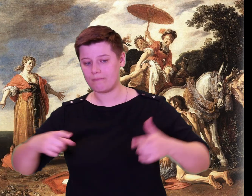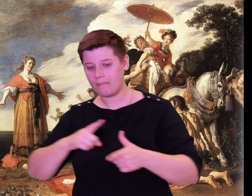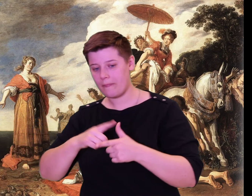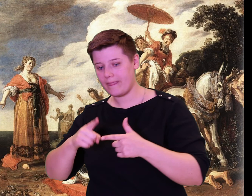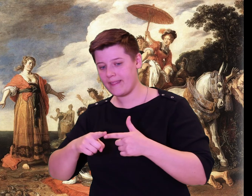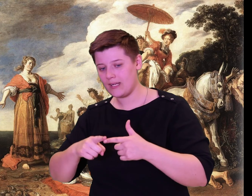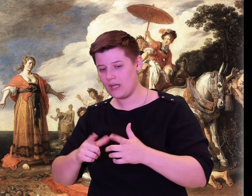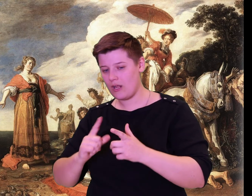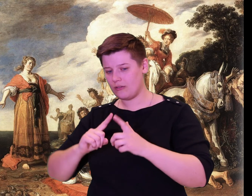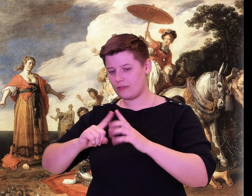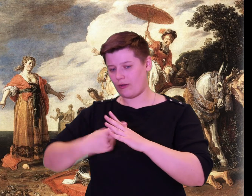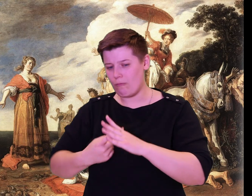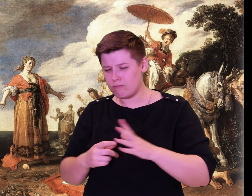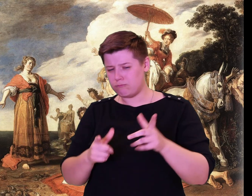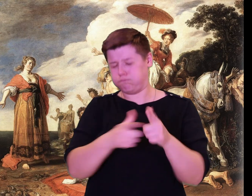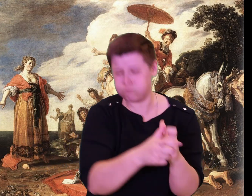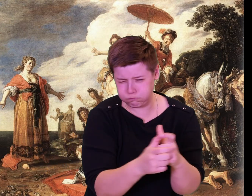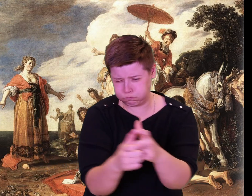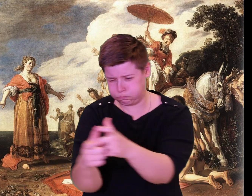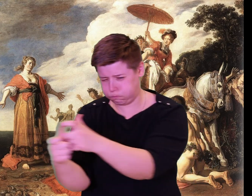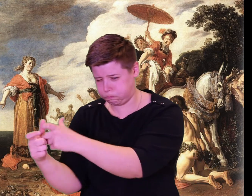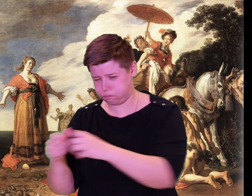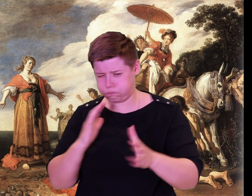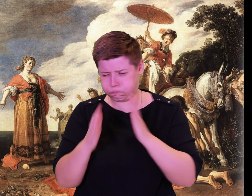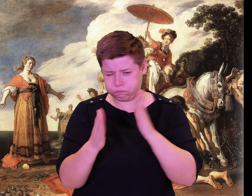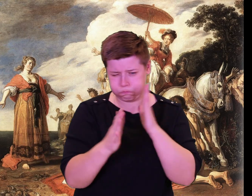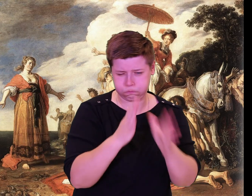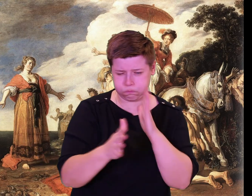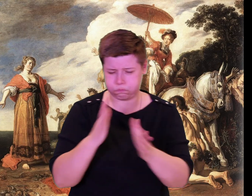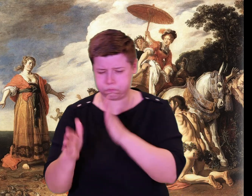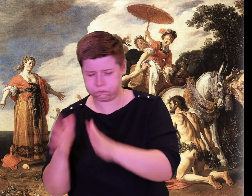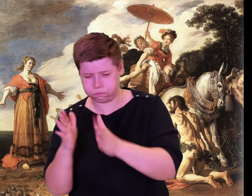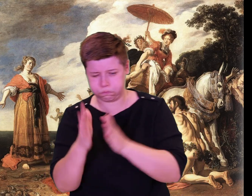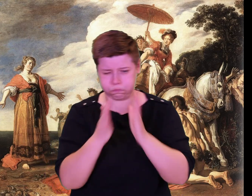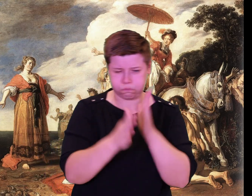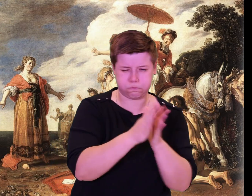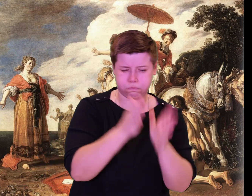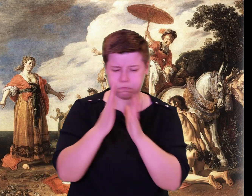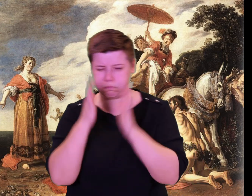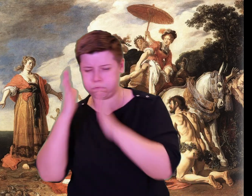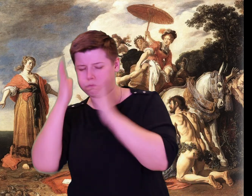Clytoneus was the best by far at sprinting.